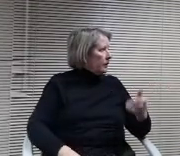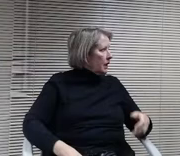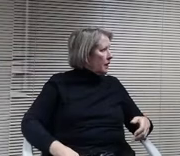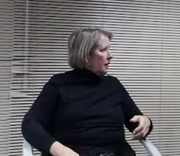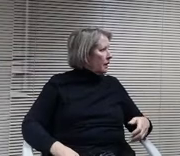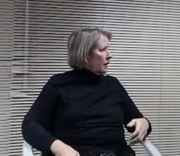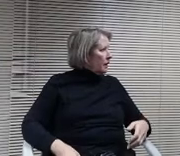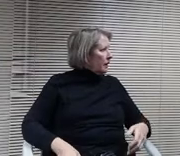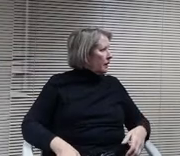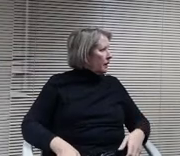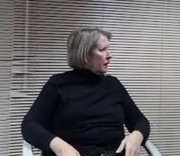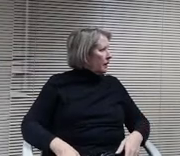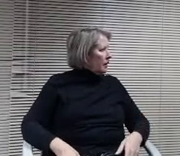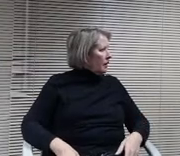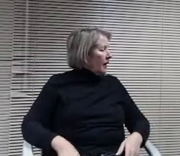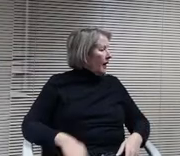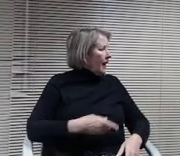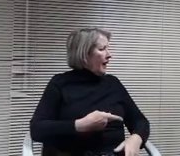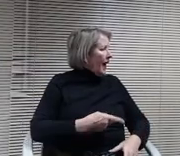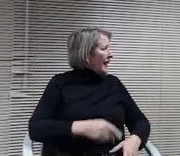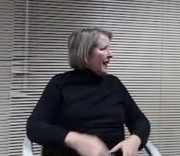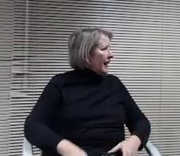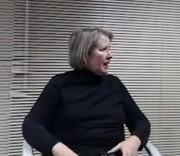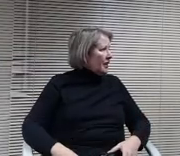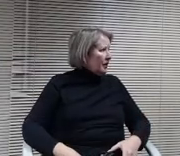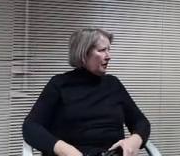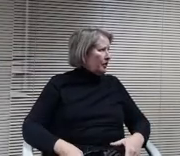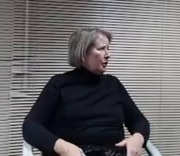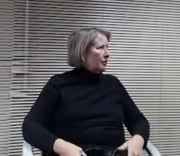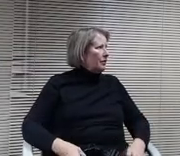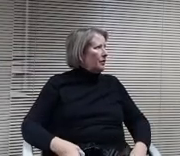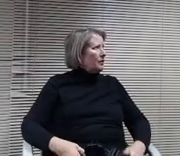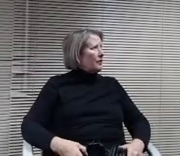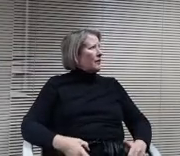Yeah, thanks for that question, Katie. At this time it will be